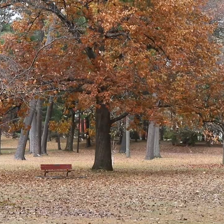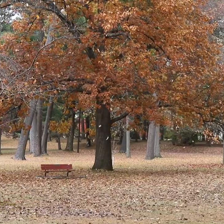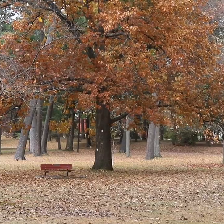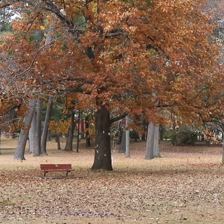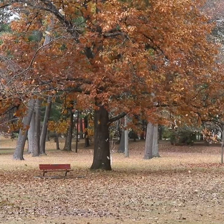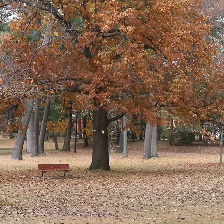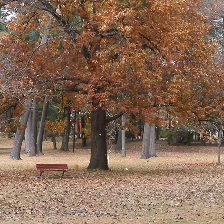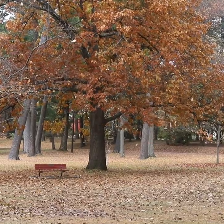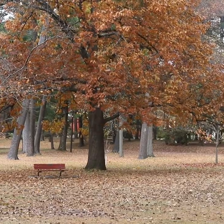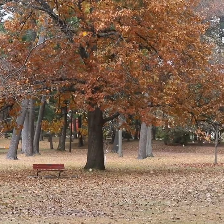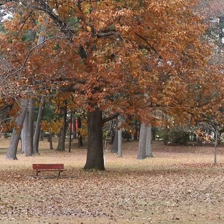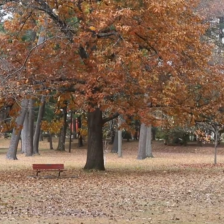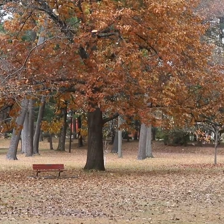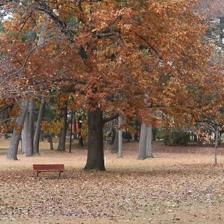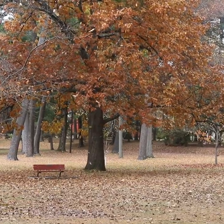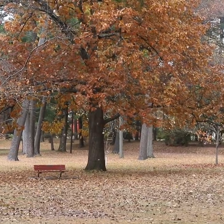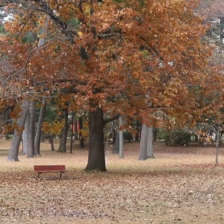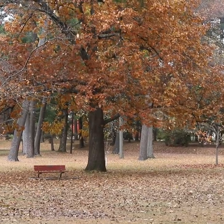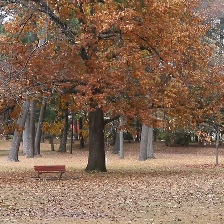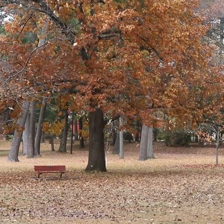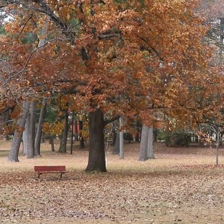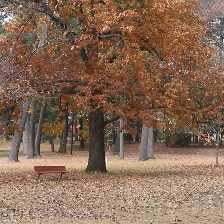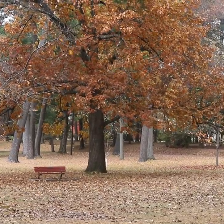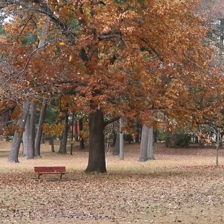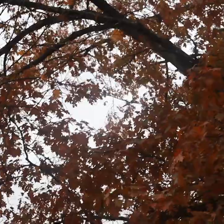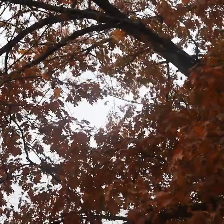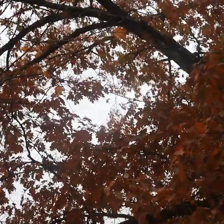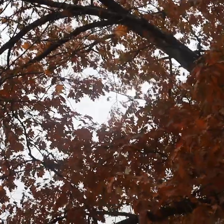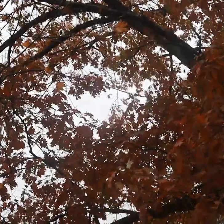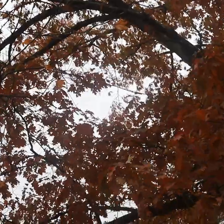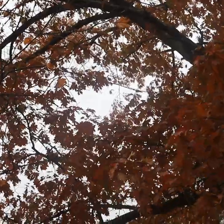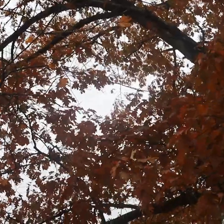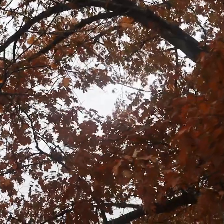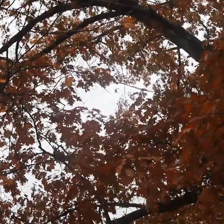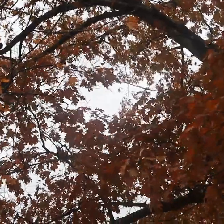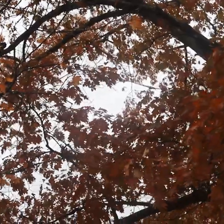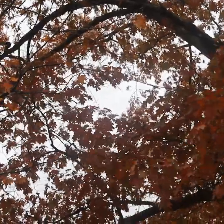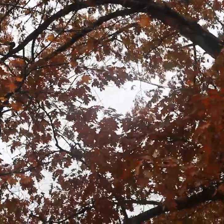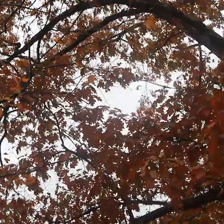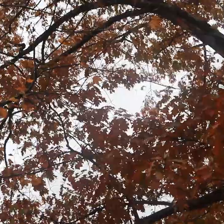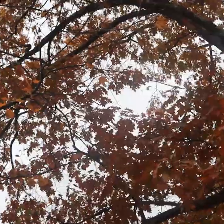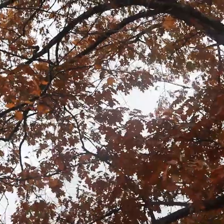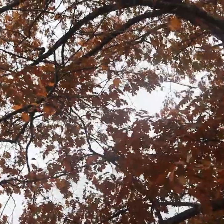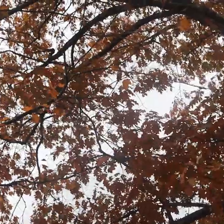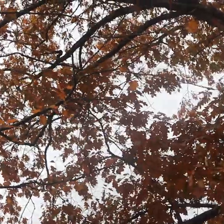whereas often mainstream culture focuses more on the self.